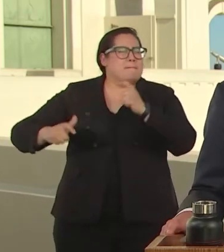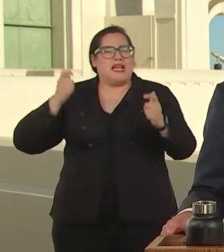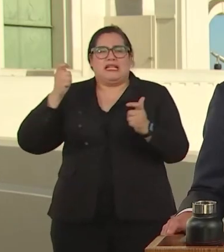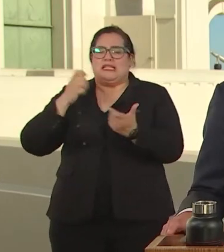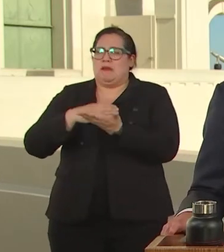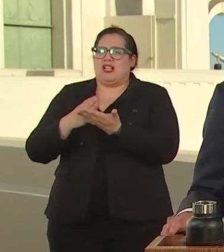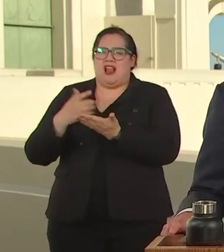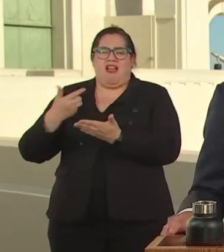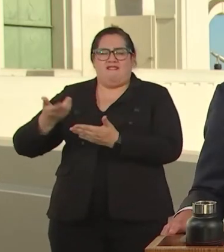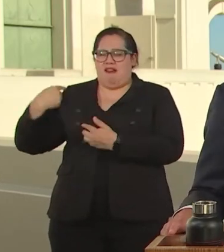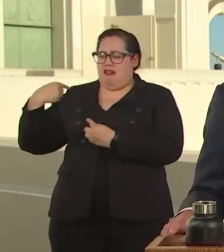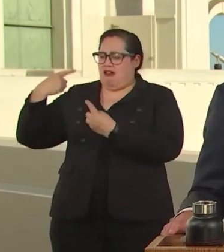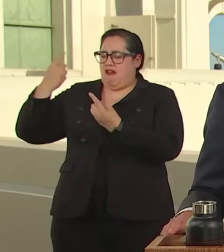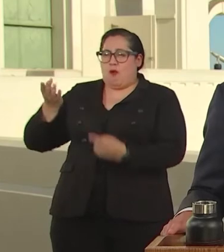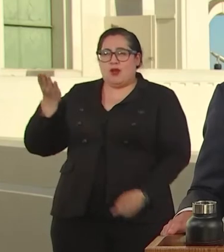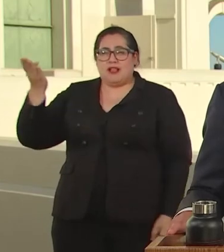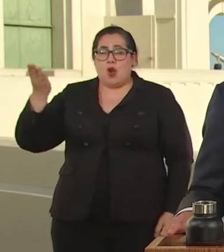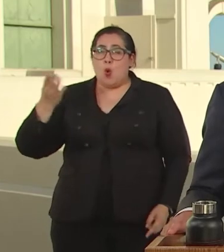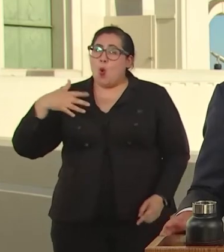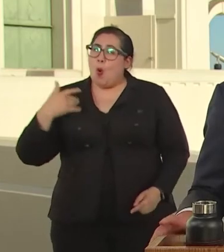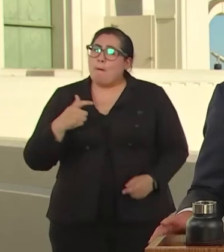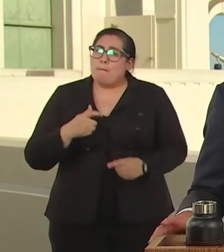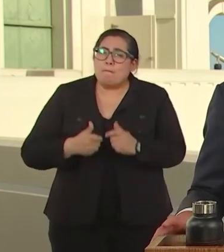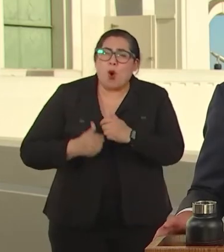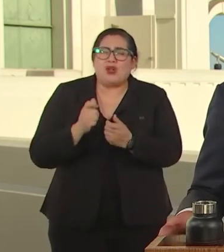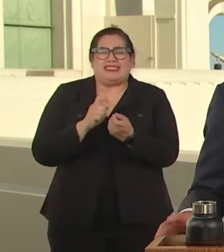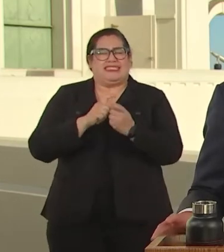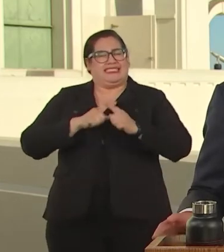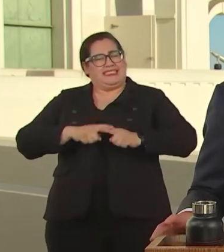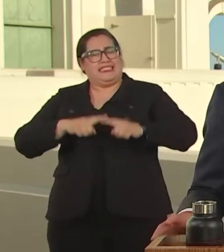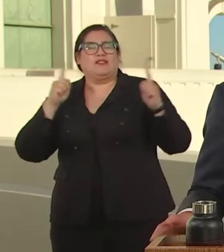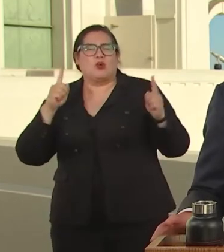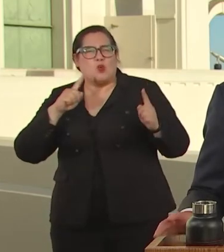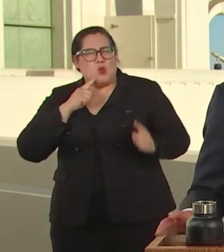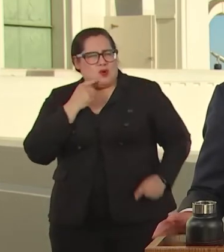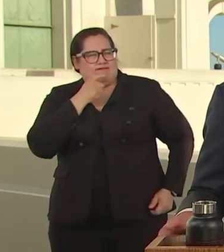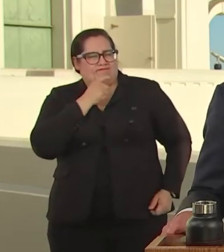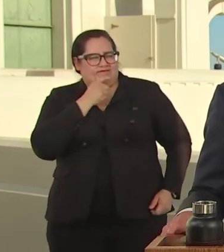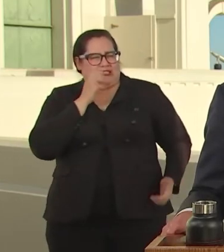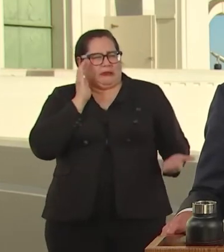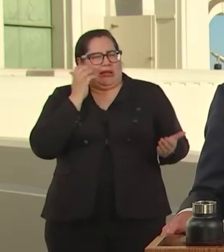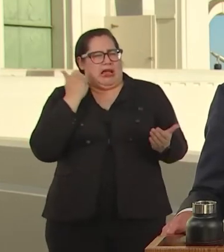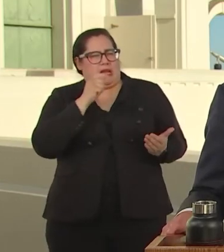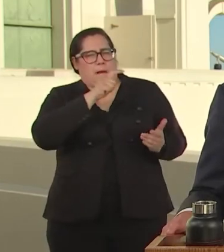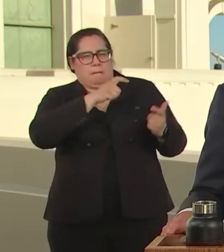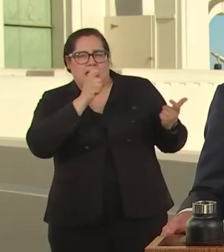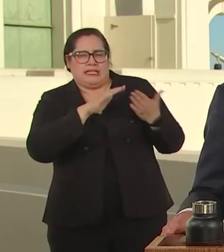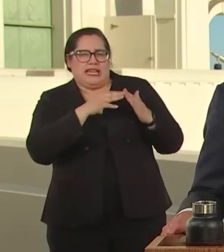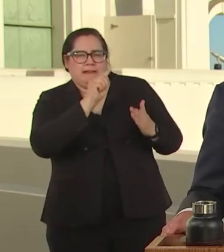ARGUABLY OF ANY BIG CITY ANYWHERE. I KNOW THAT'S A BOLD CLAIM BUT